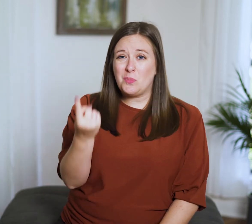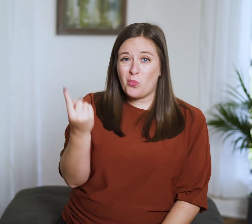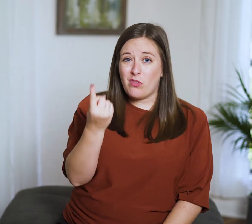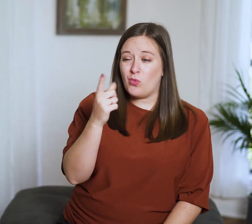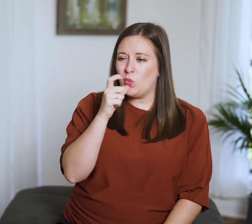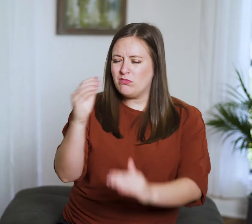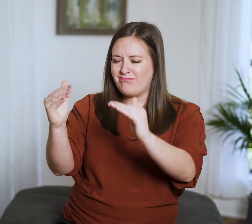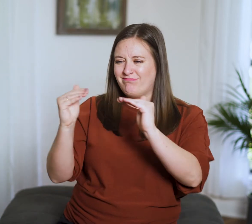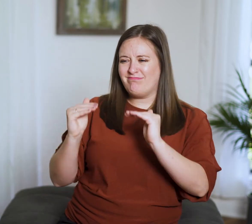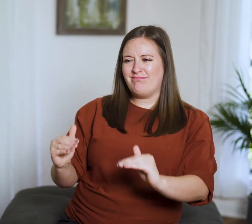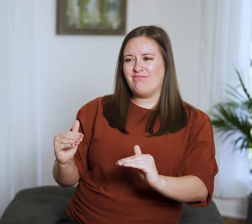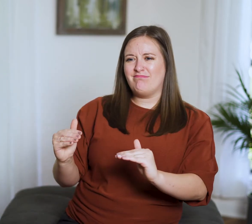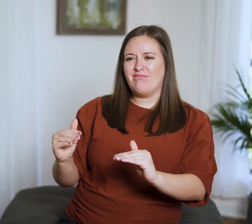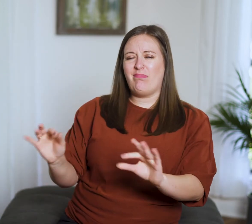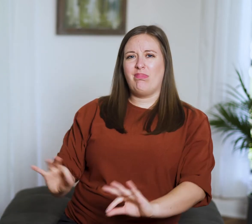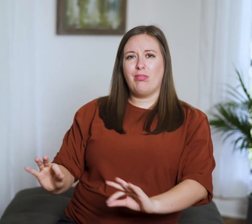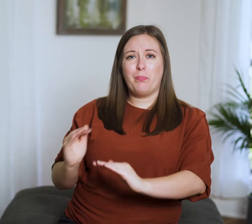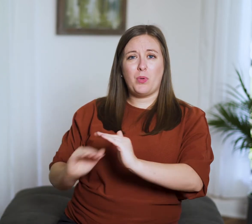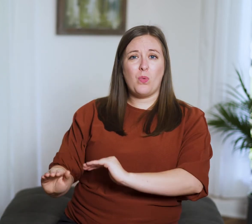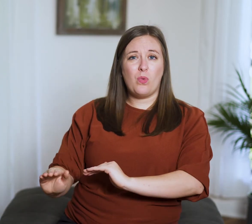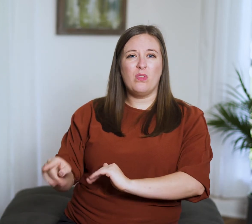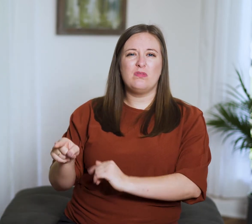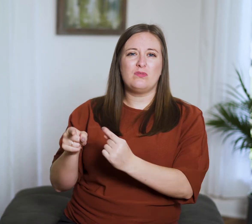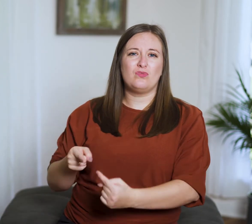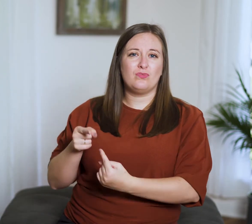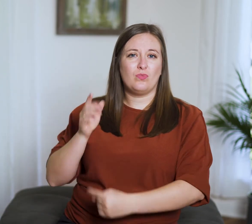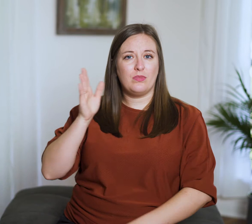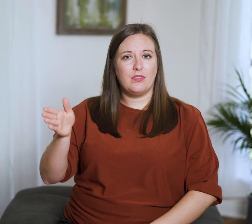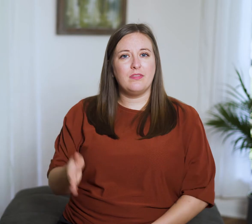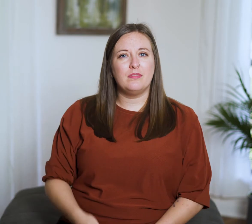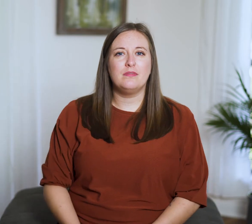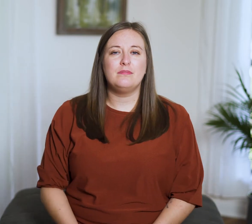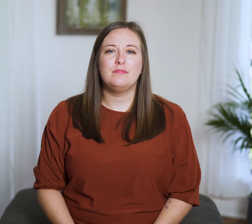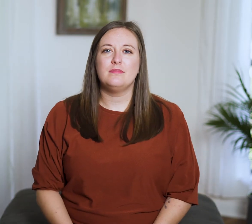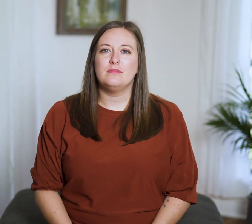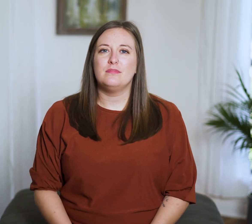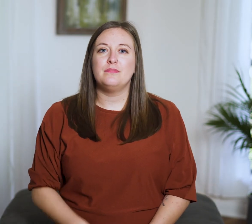than someone who was born in the dugout, for example.